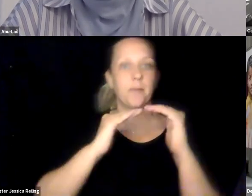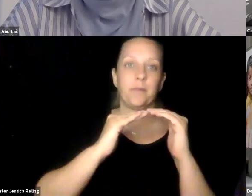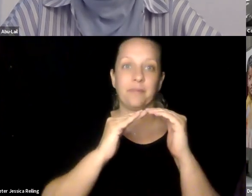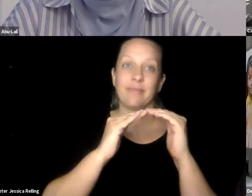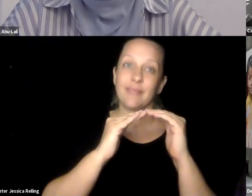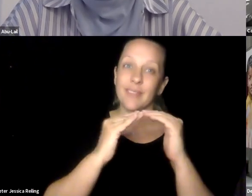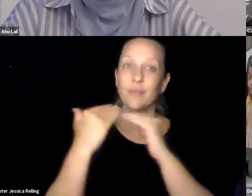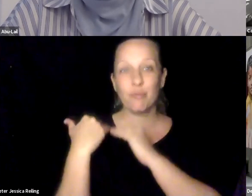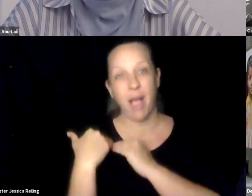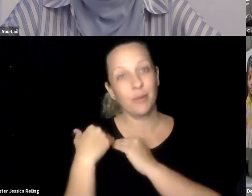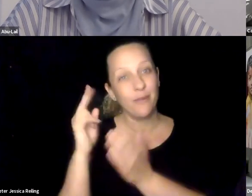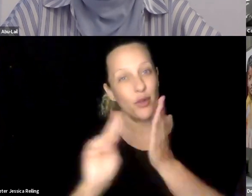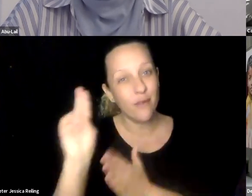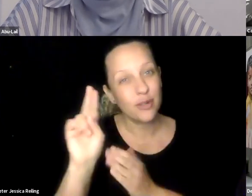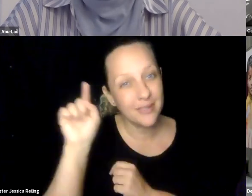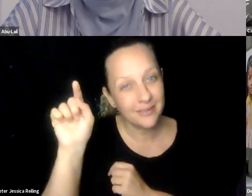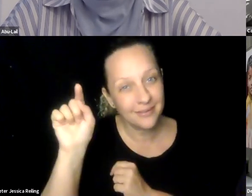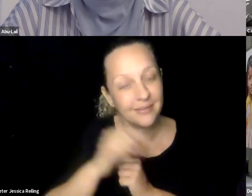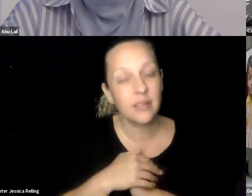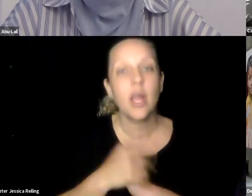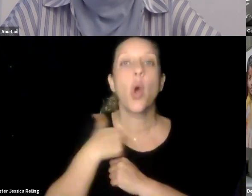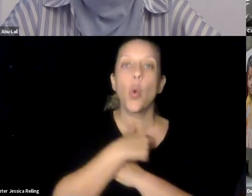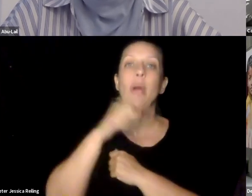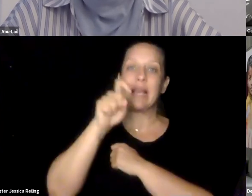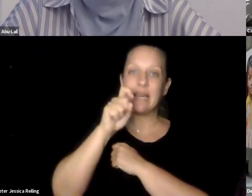an equal eyeser, and not a new source of inequities.